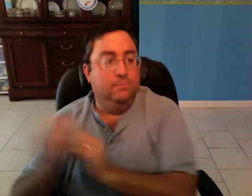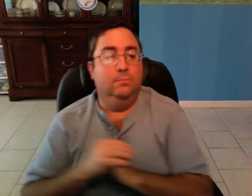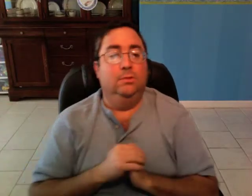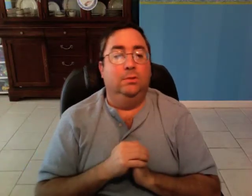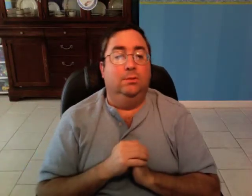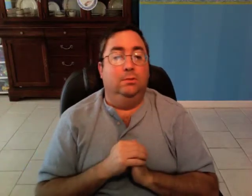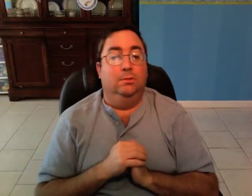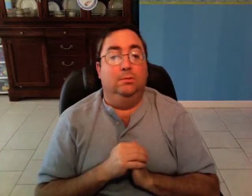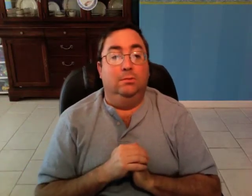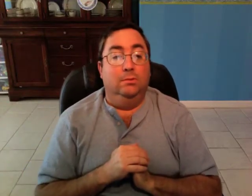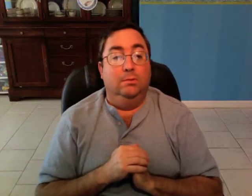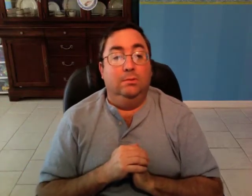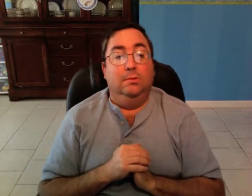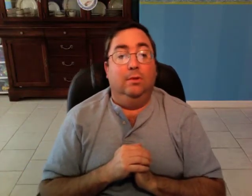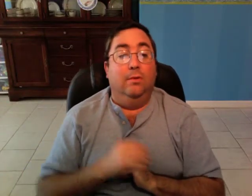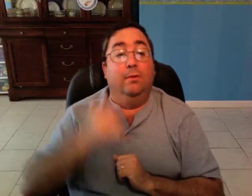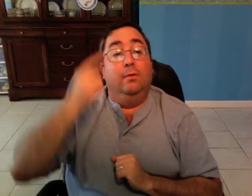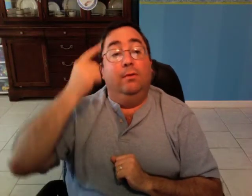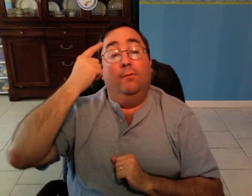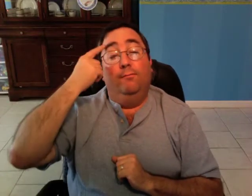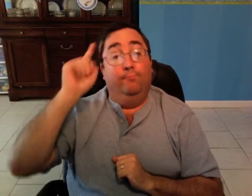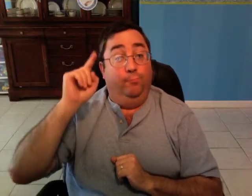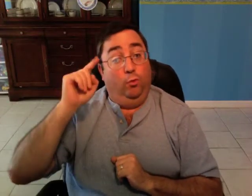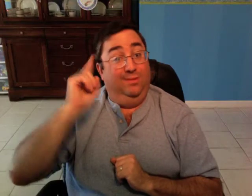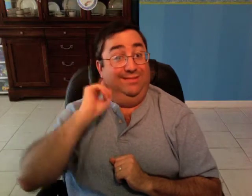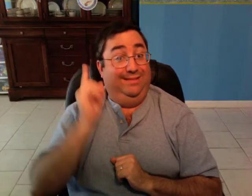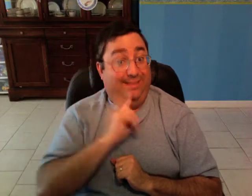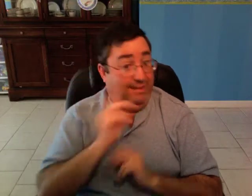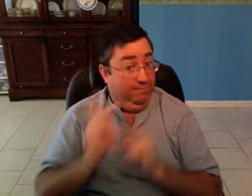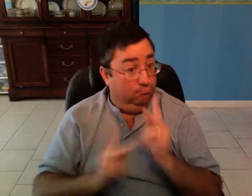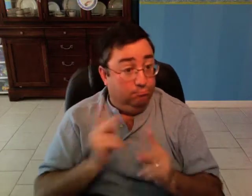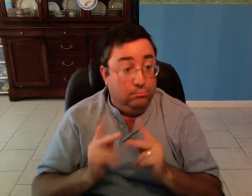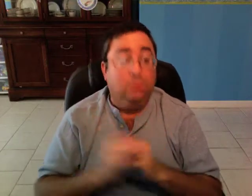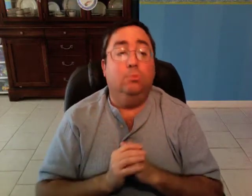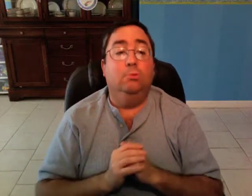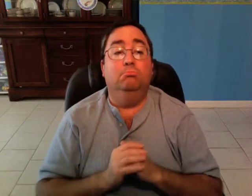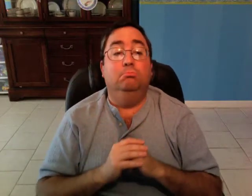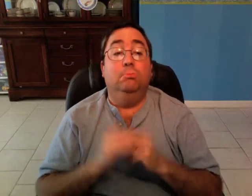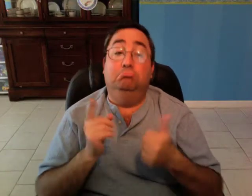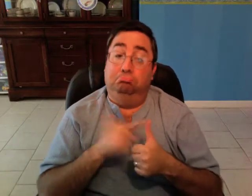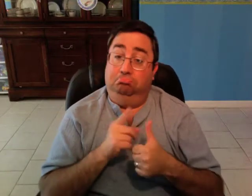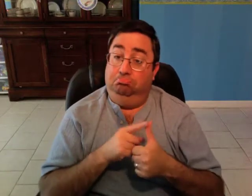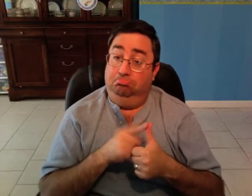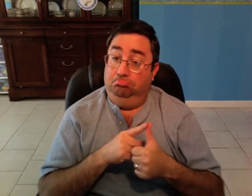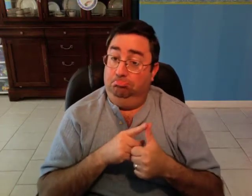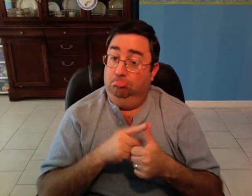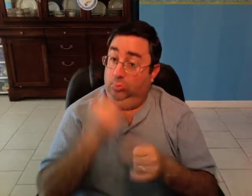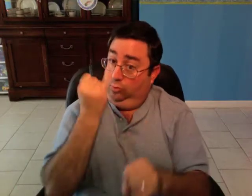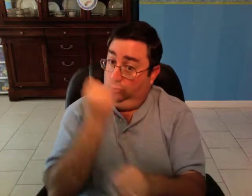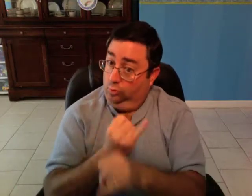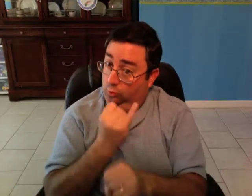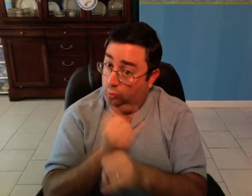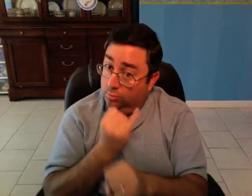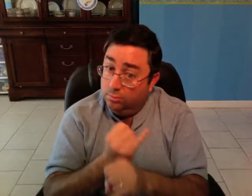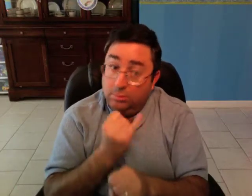For Deaf people, we started in schools for the Deaf,